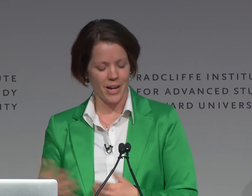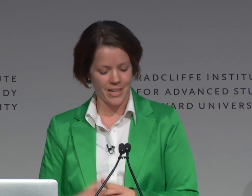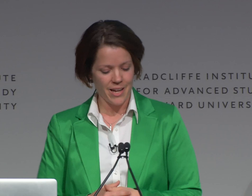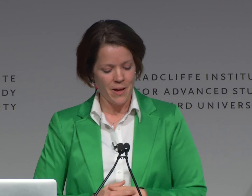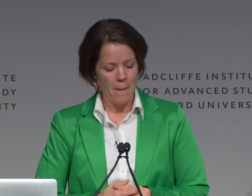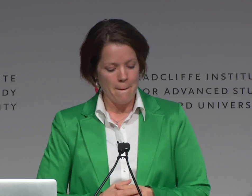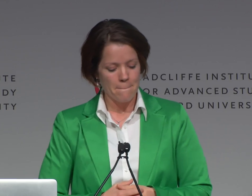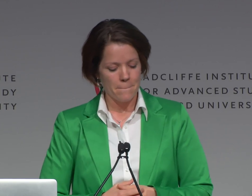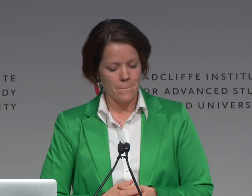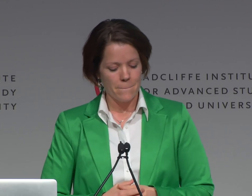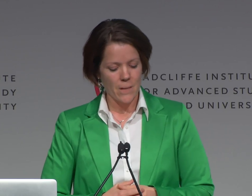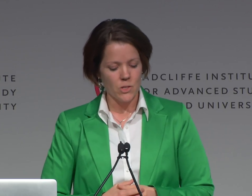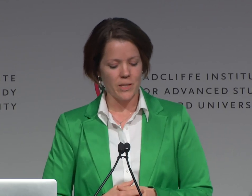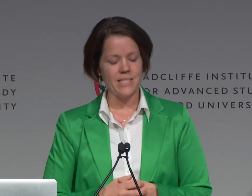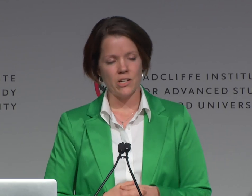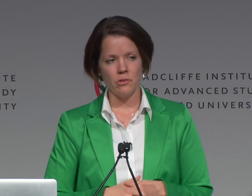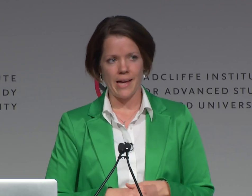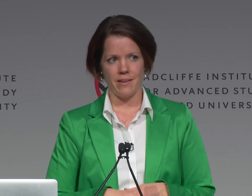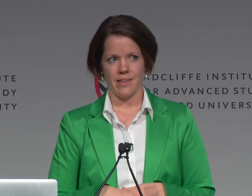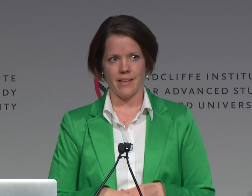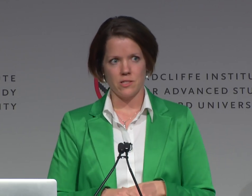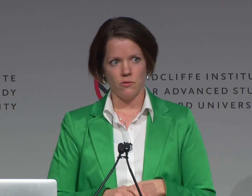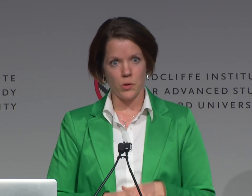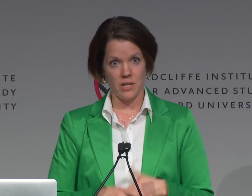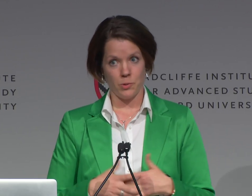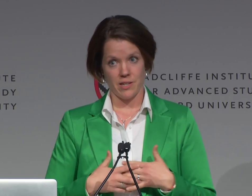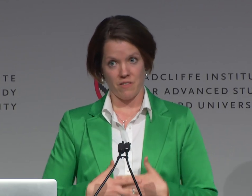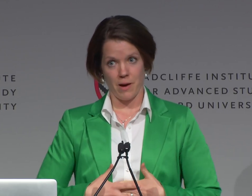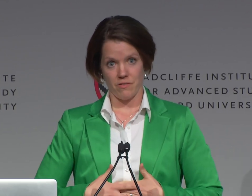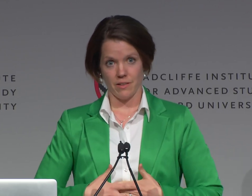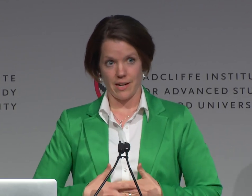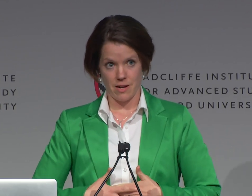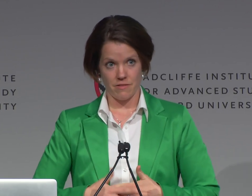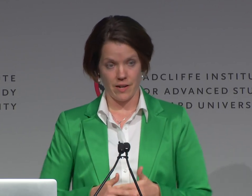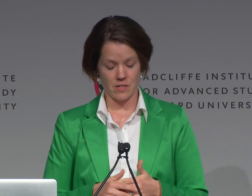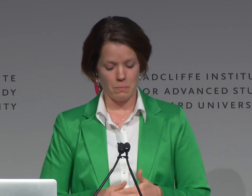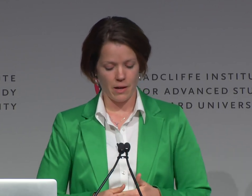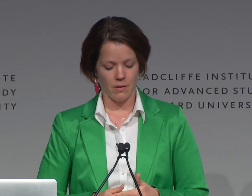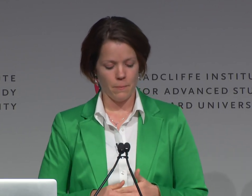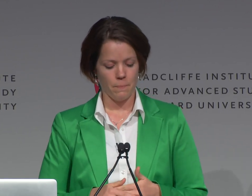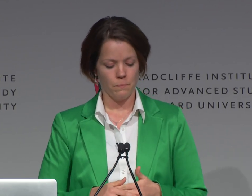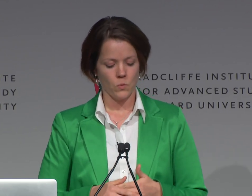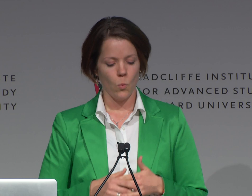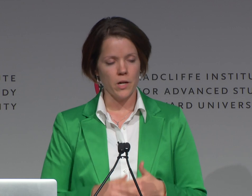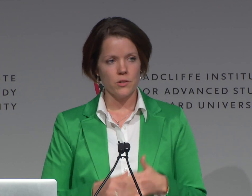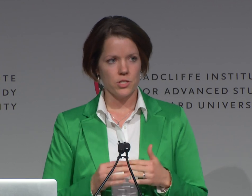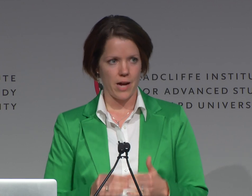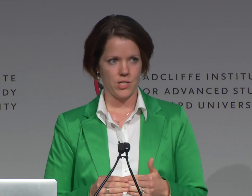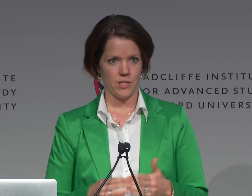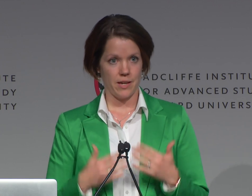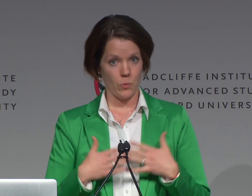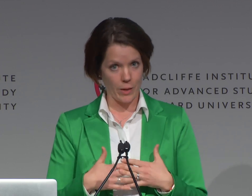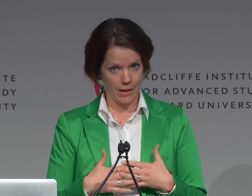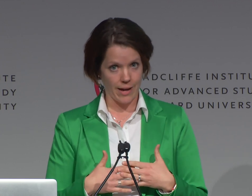Right? So, considering the reality that less than 14% of my field identifies as male, what other strategies can we,